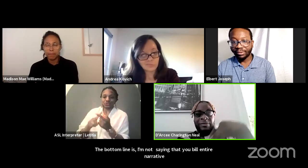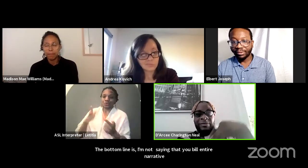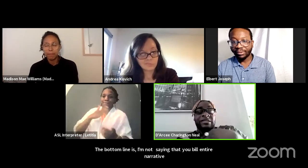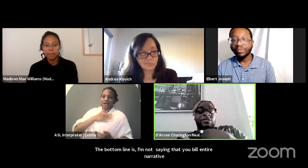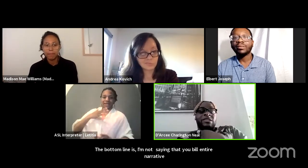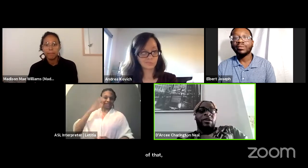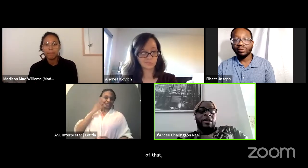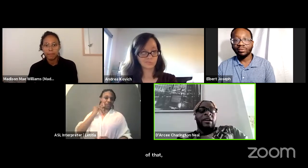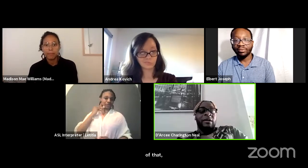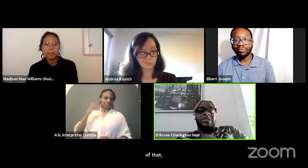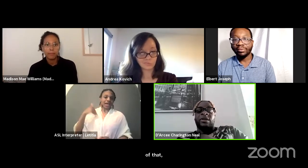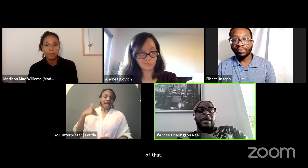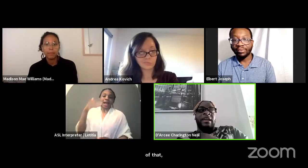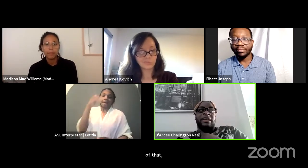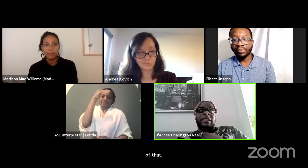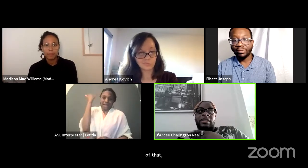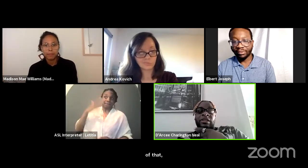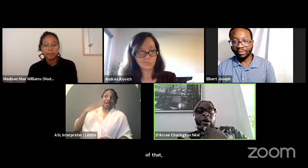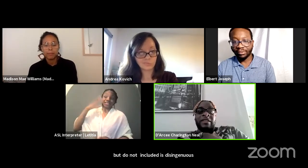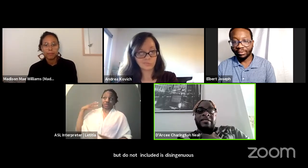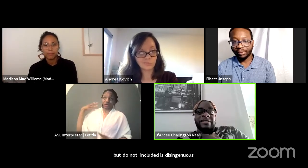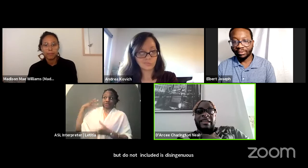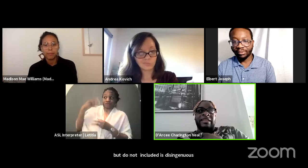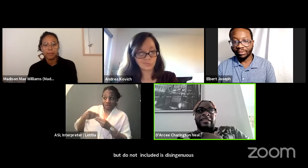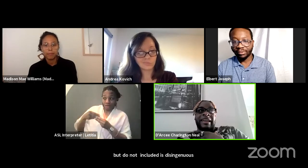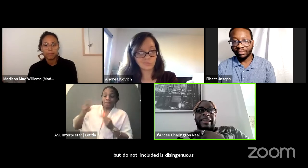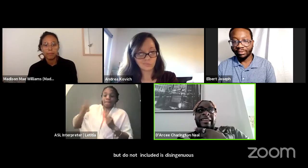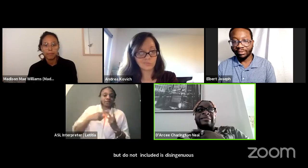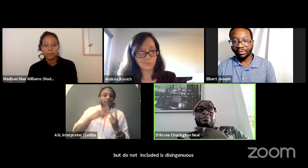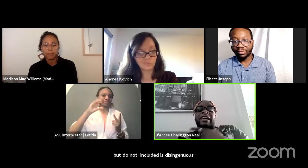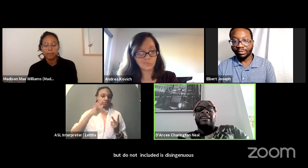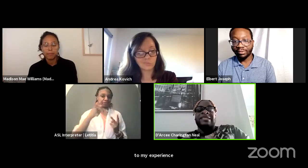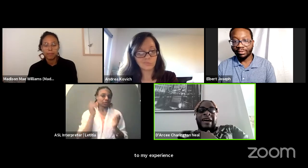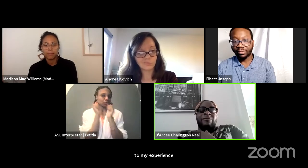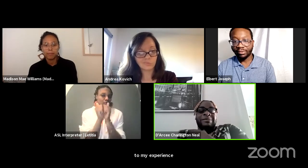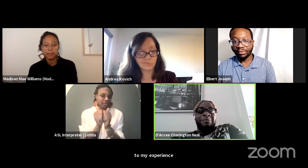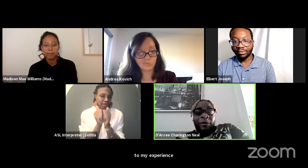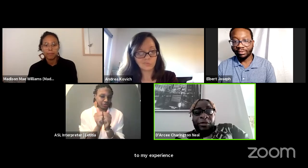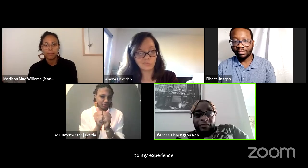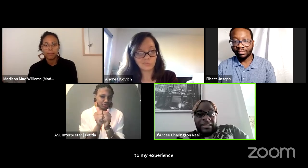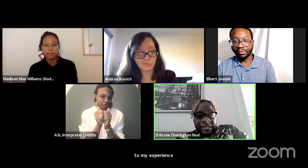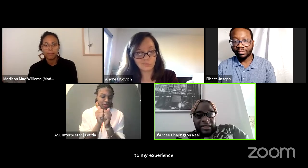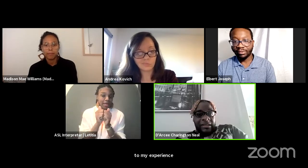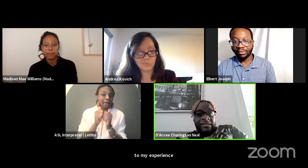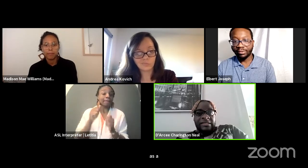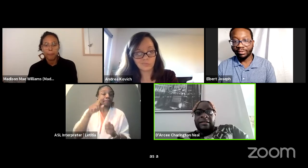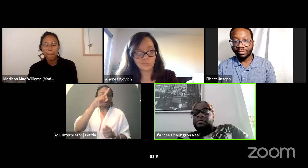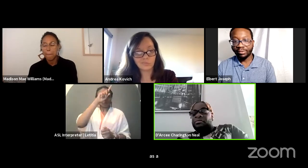as a person who has grown up. So like, you know, understanding that it is because I was both of these things